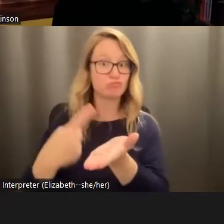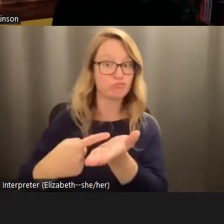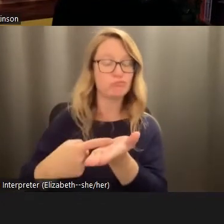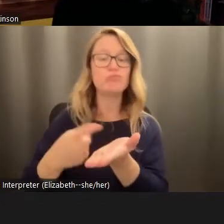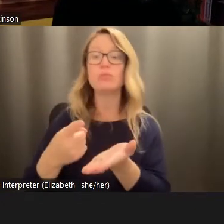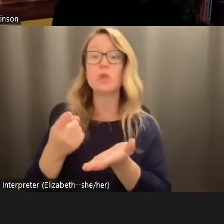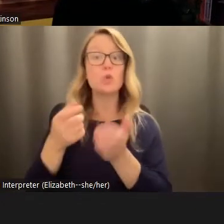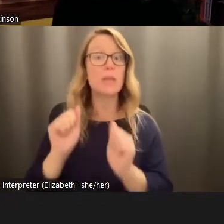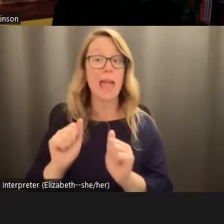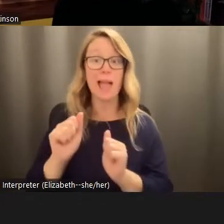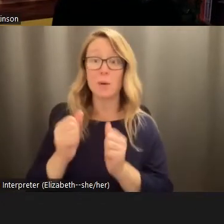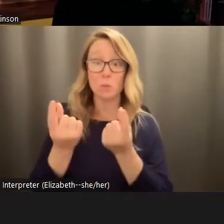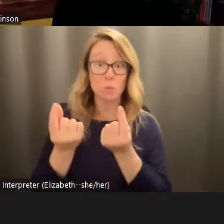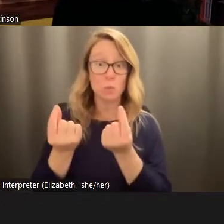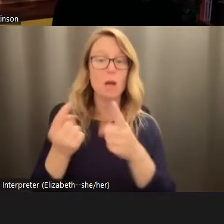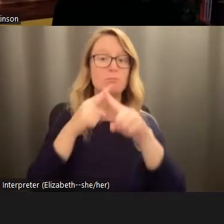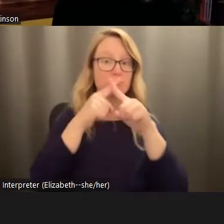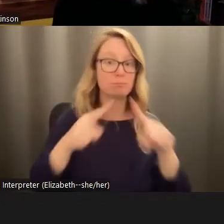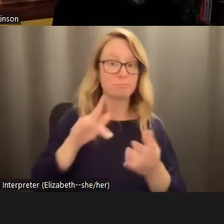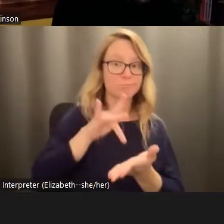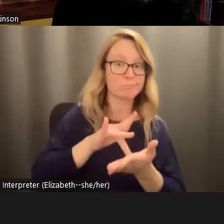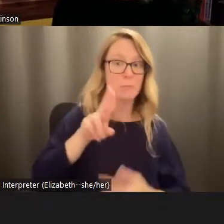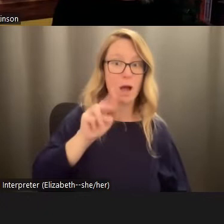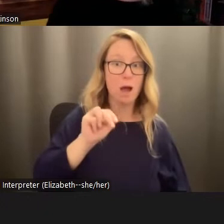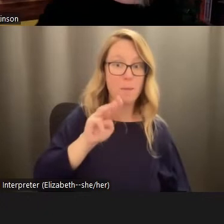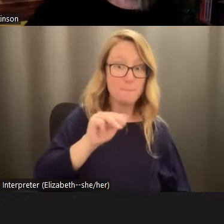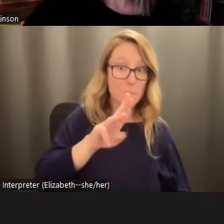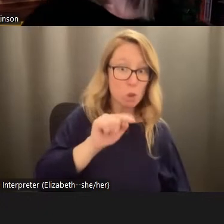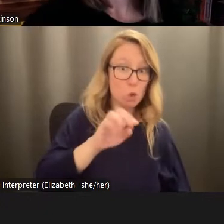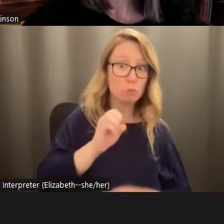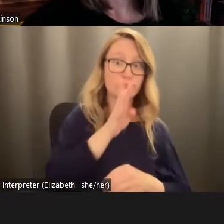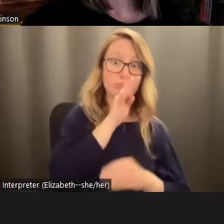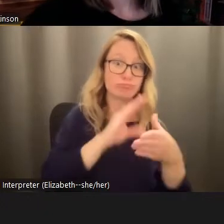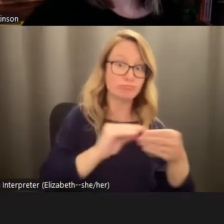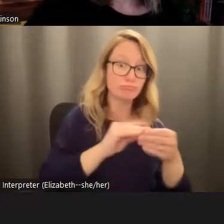unmute yourself, if you would like and ask your question. Or if you would be more comfortable to you can feel free to throw it